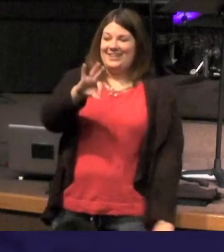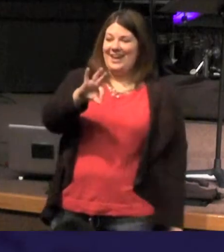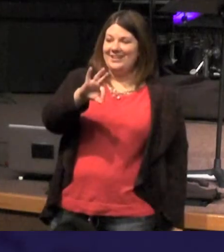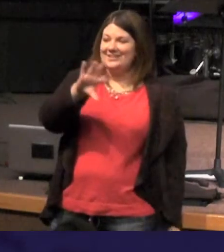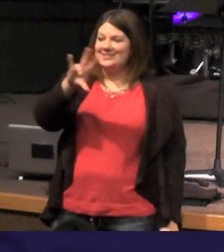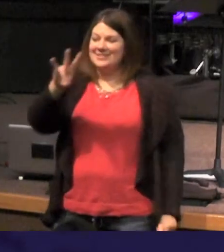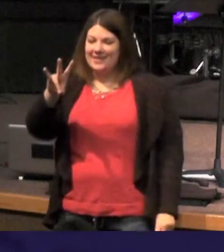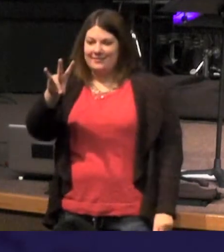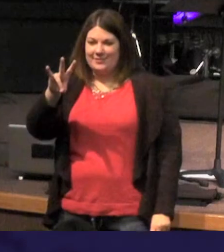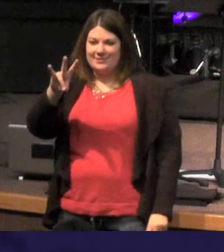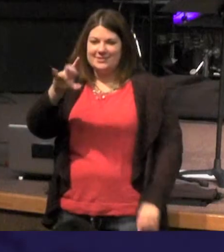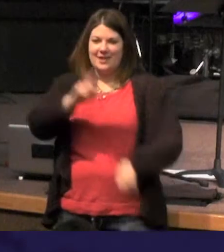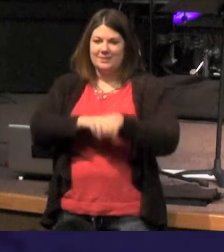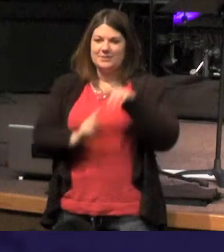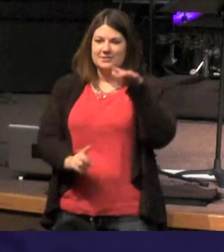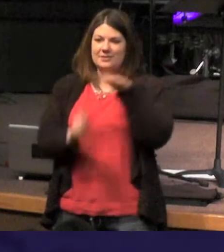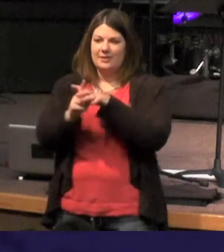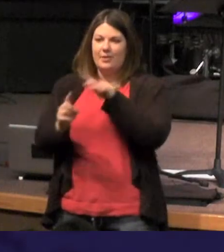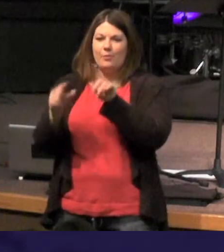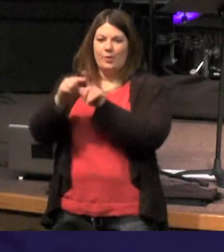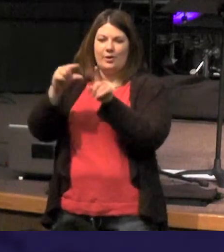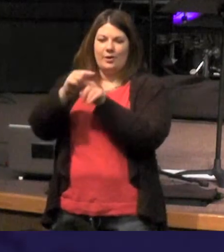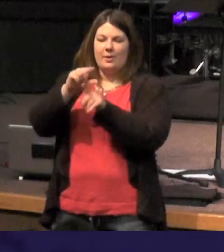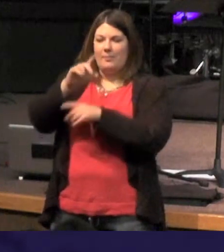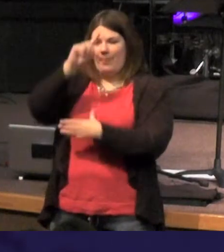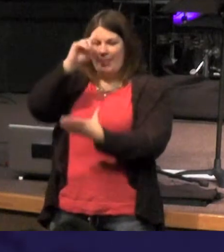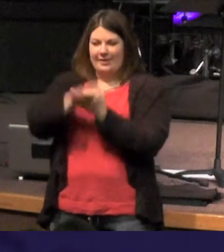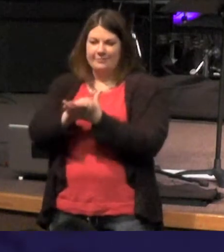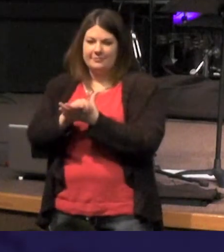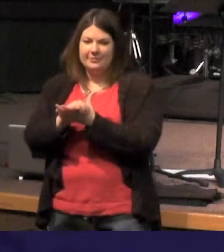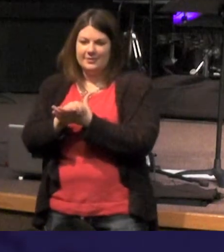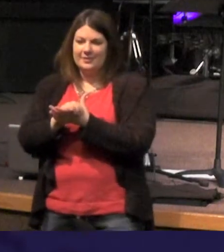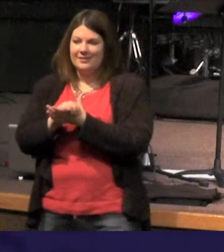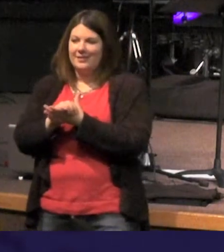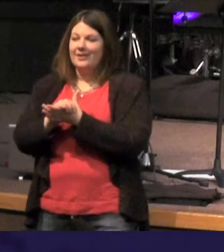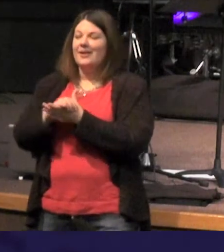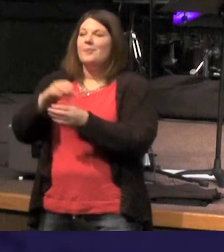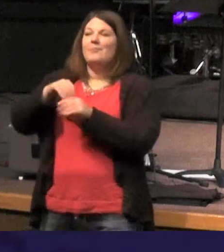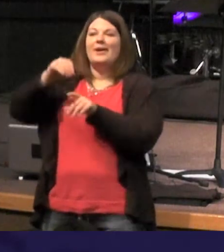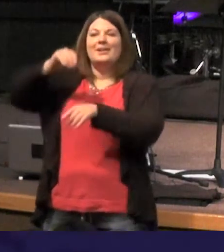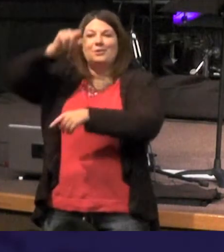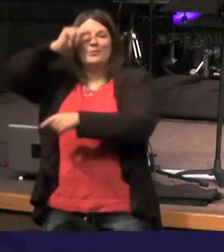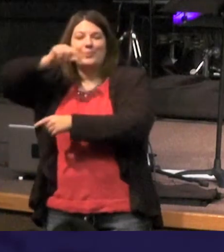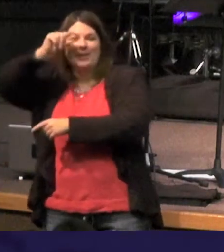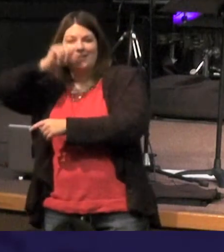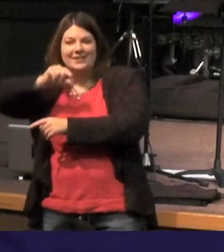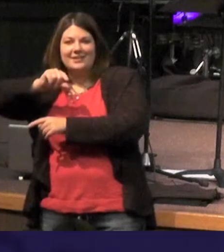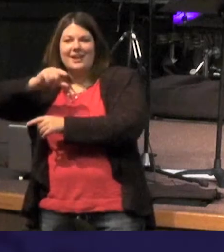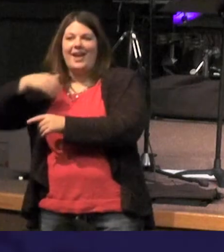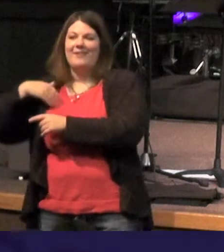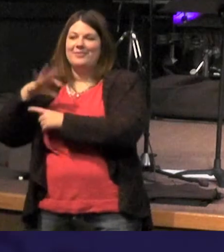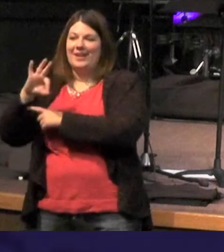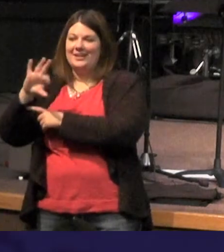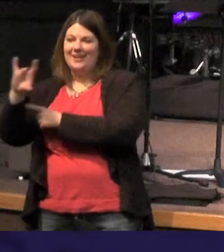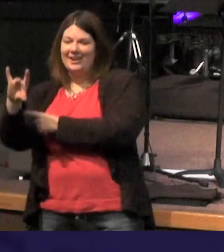occurrences of the word believe - truth of the matter are 98 in Greek but one of them you won't be able to find because its in Greek not English